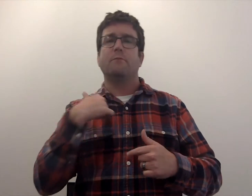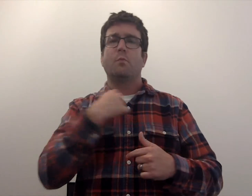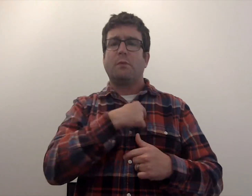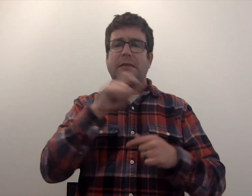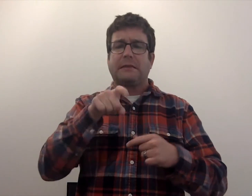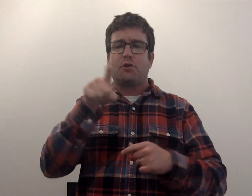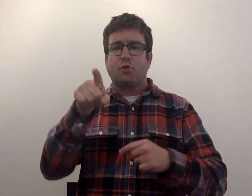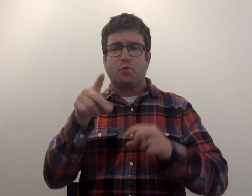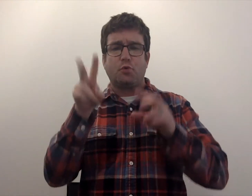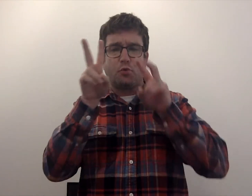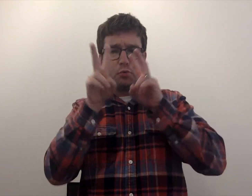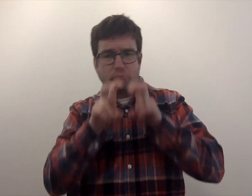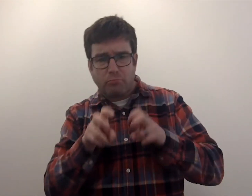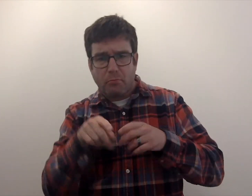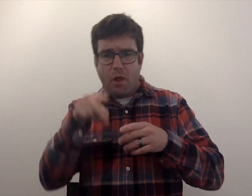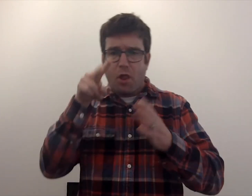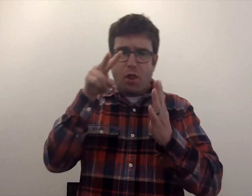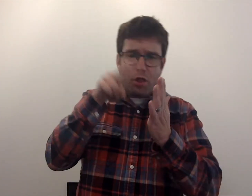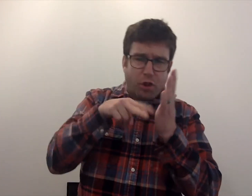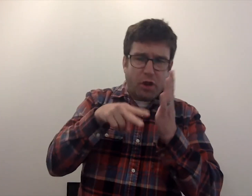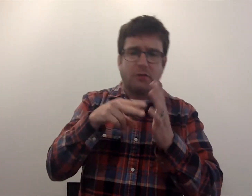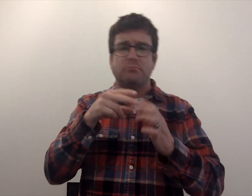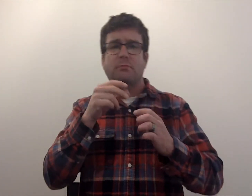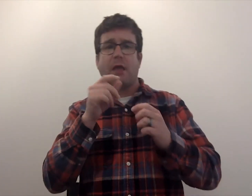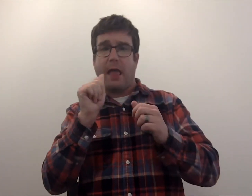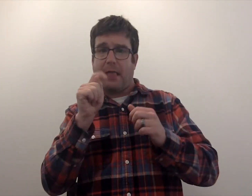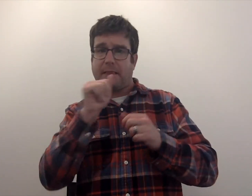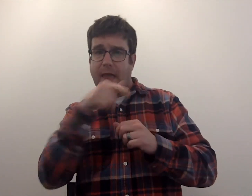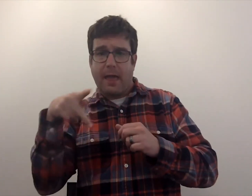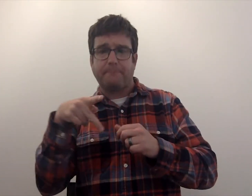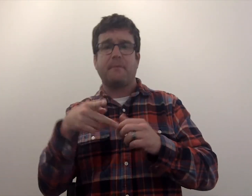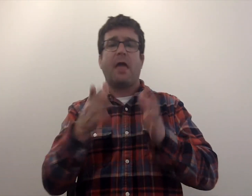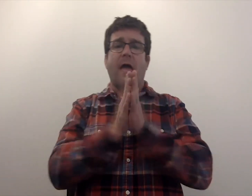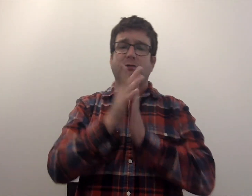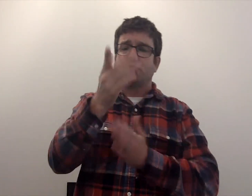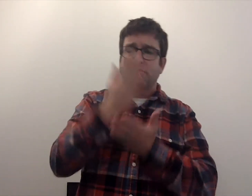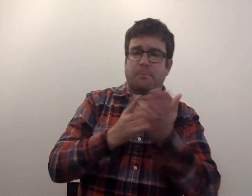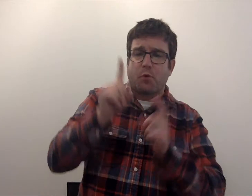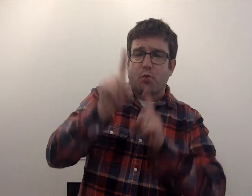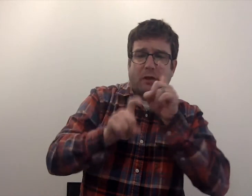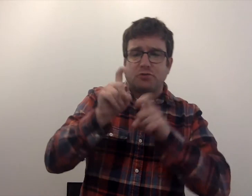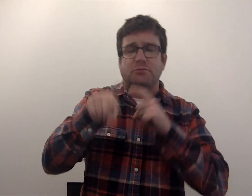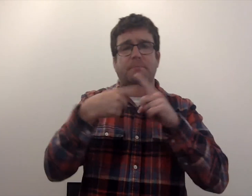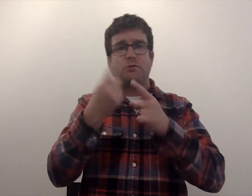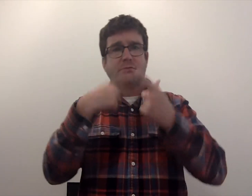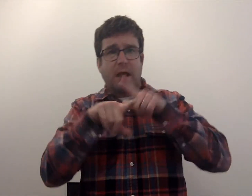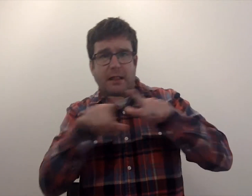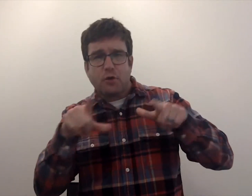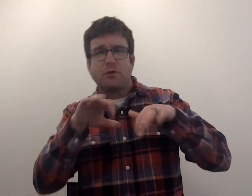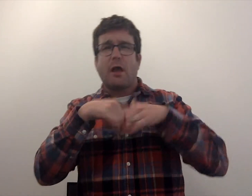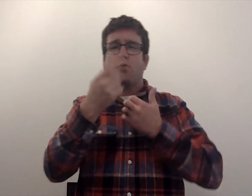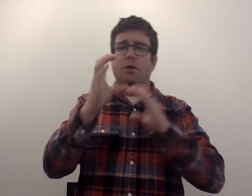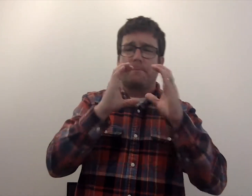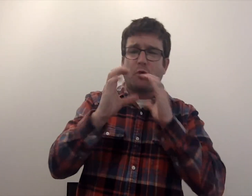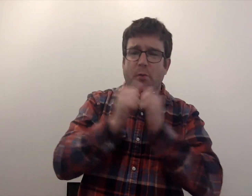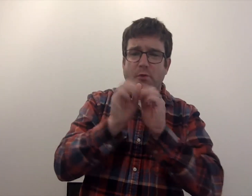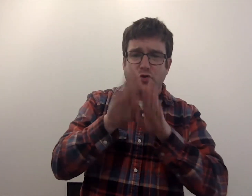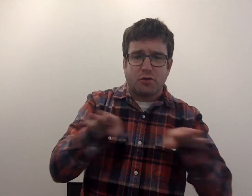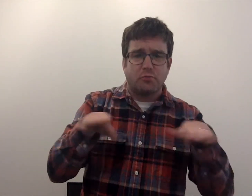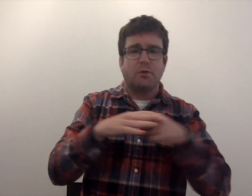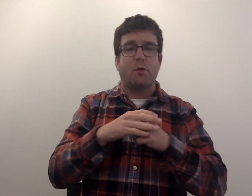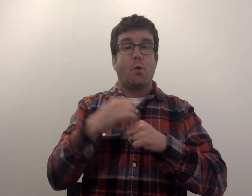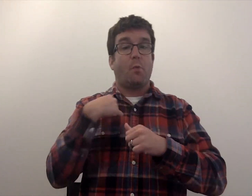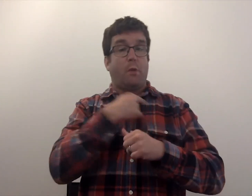we need you to take a look at our app and tell us about using sign language to talk with your child.